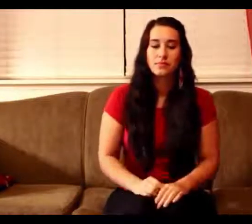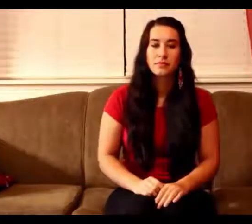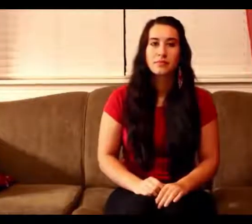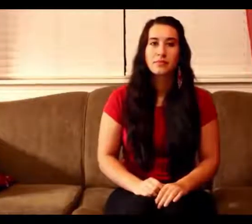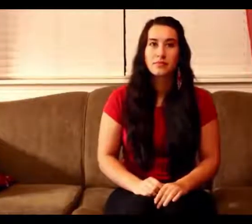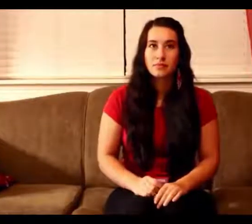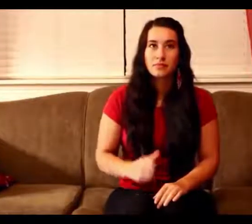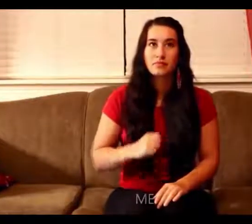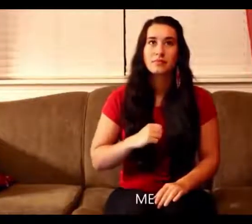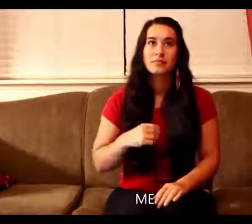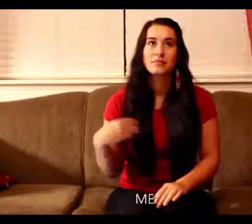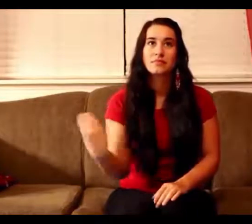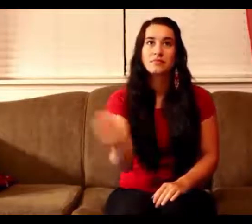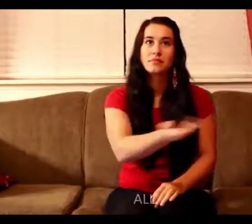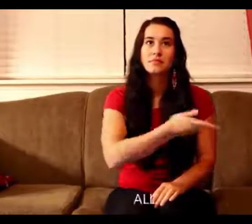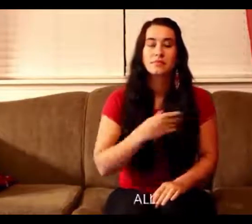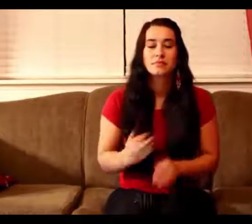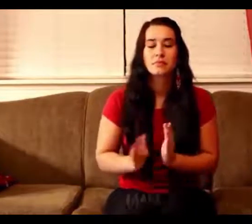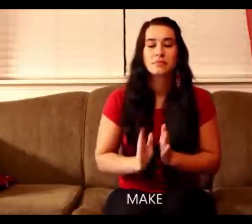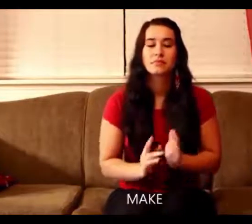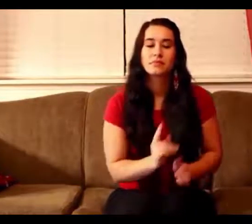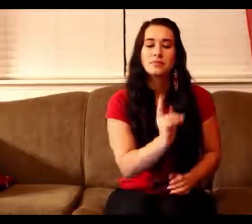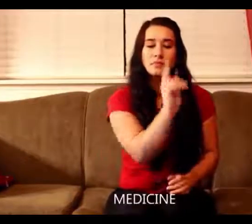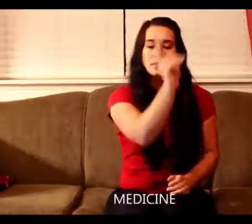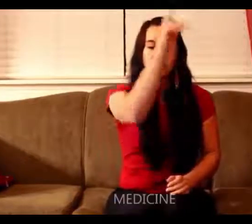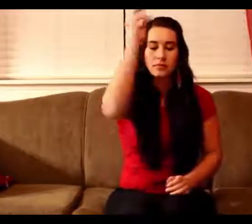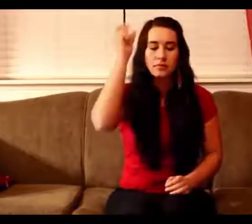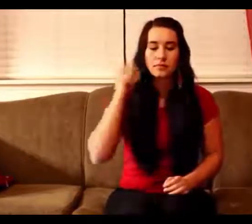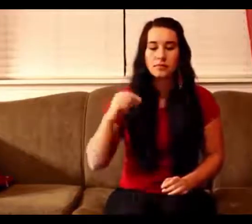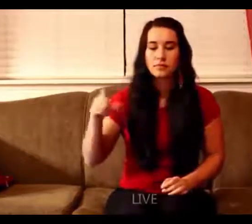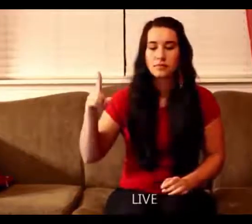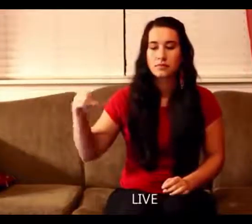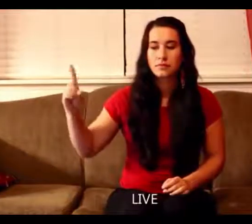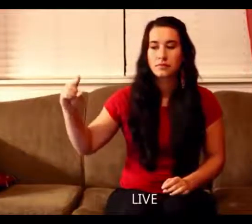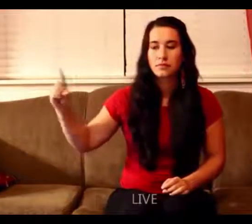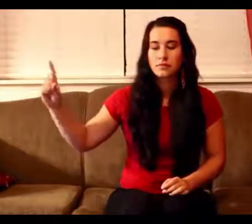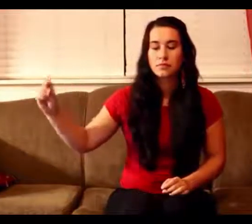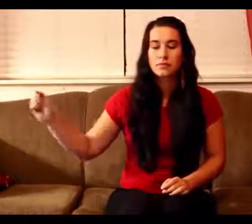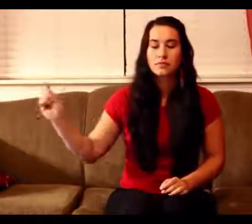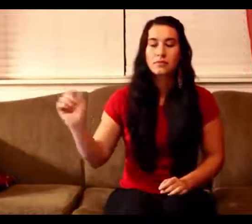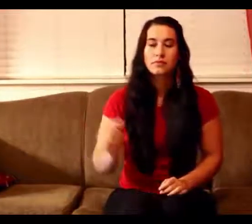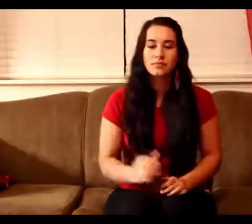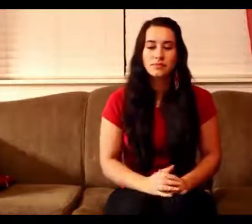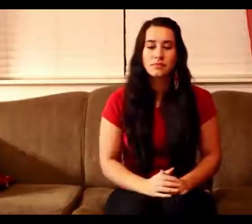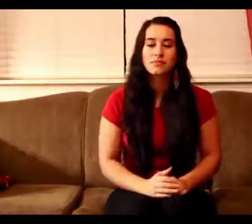Our only prayer is just to live